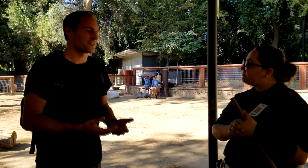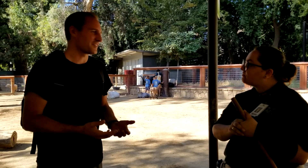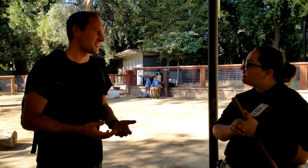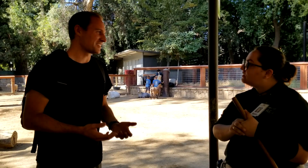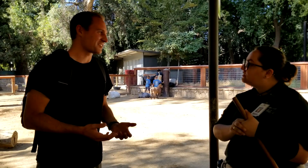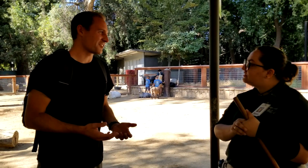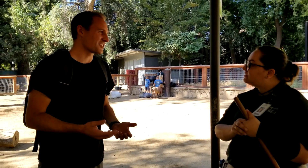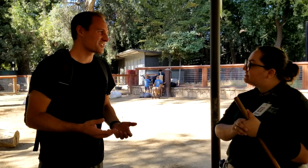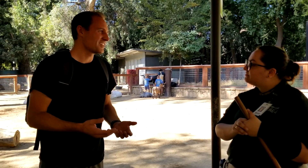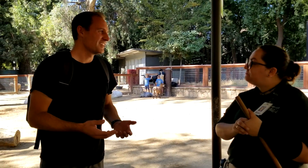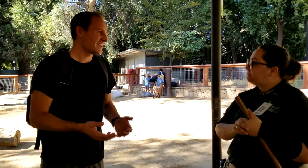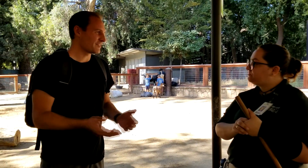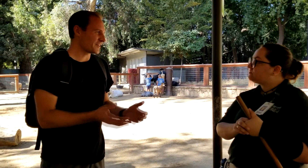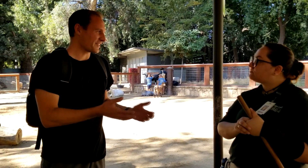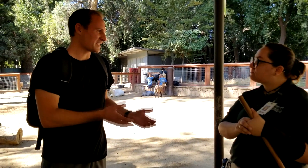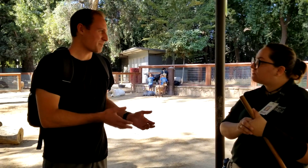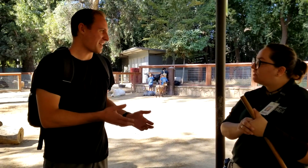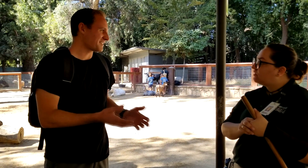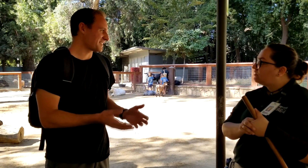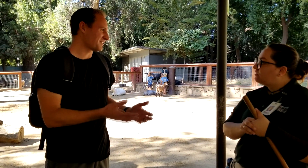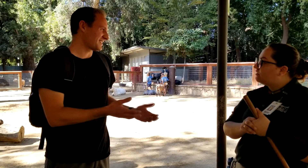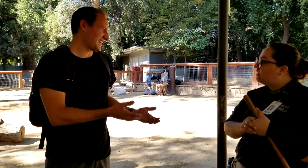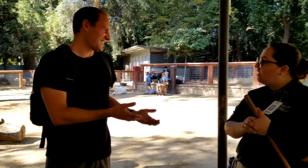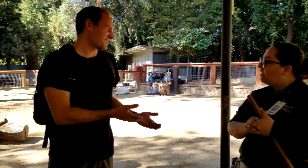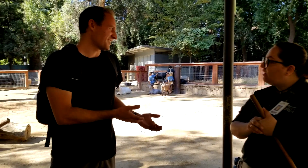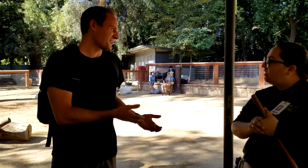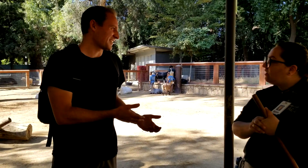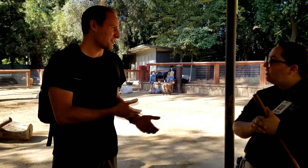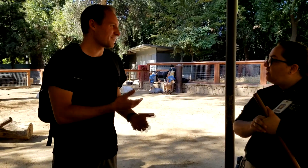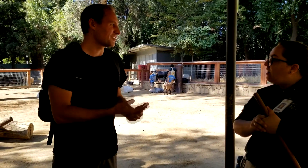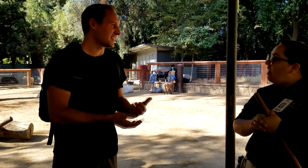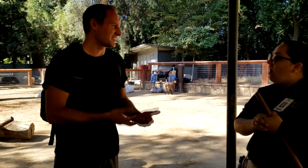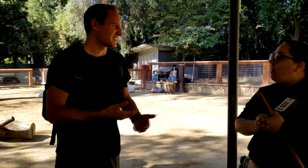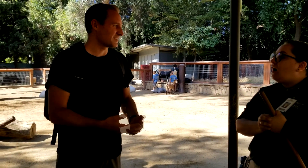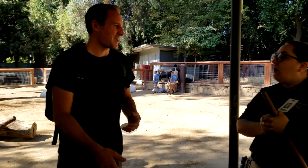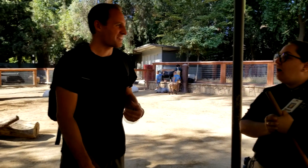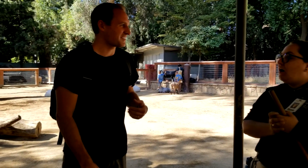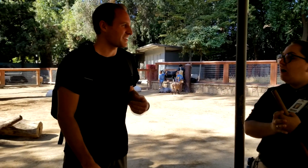you’re feeling discouraged. Have you felt that in the past, and if so, like what have you done to get past that?